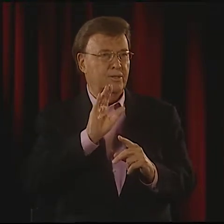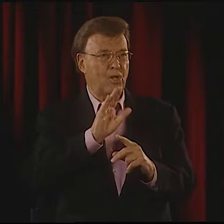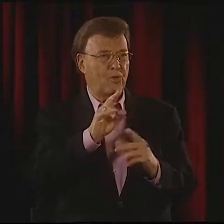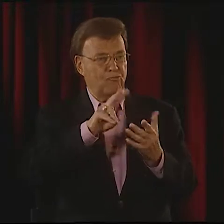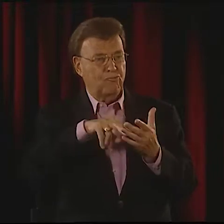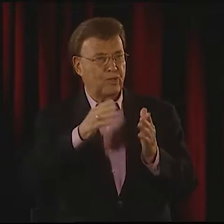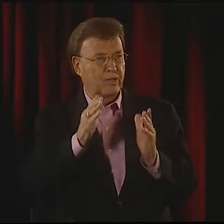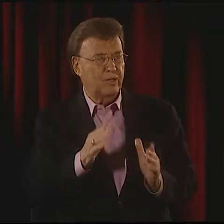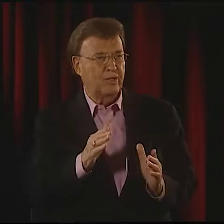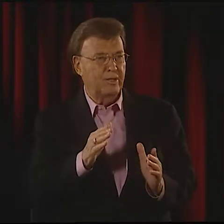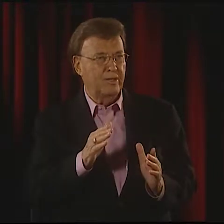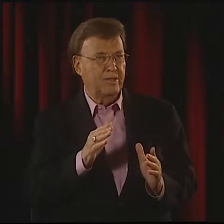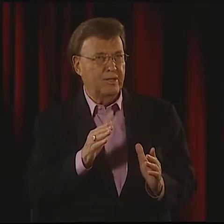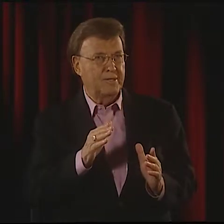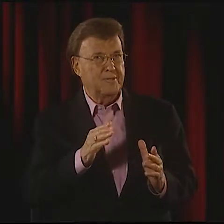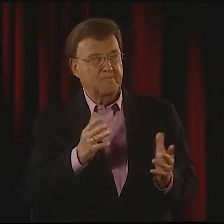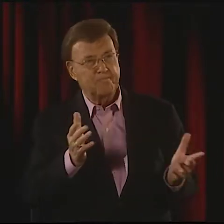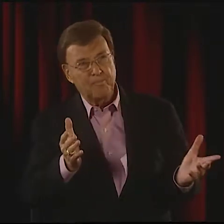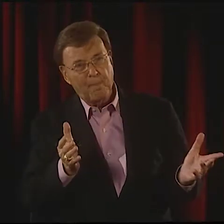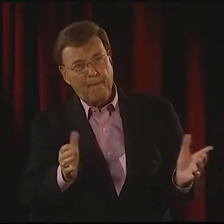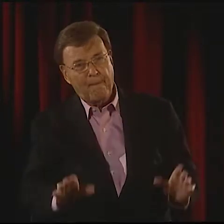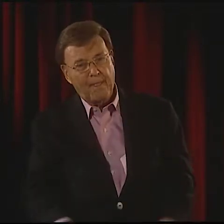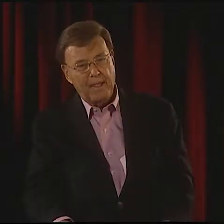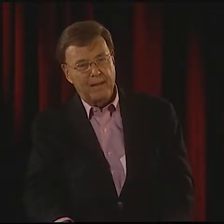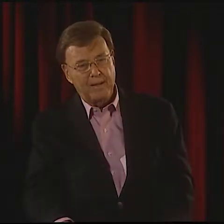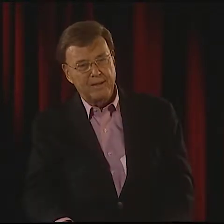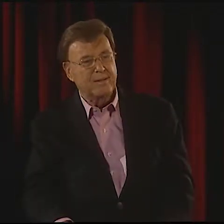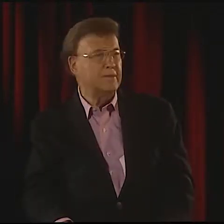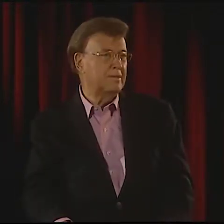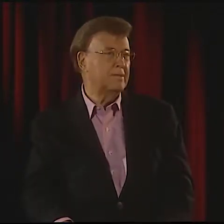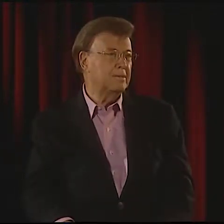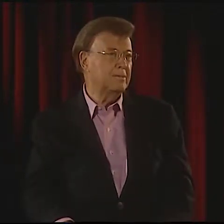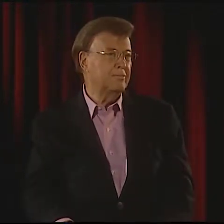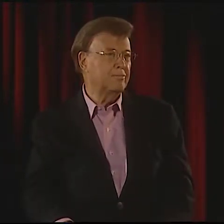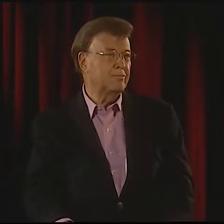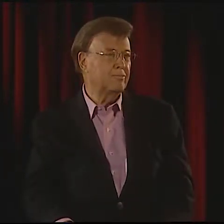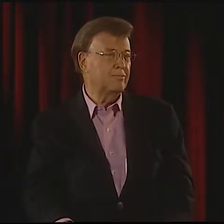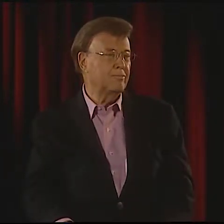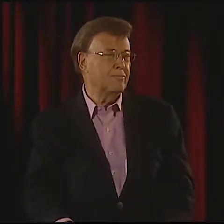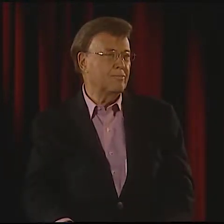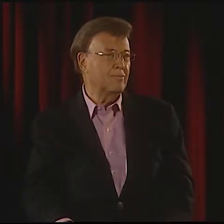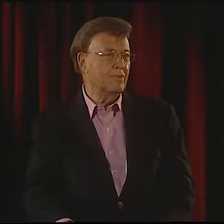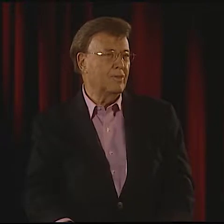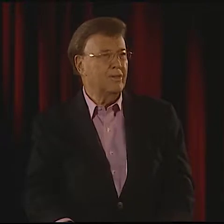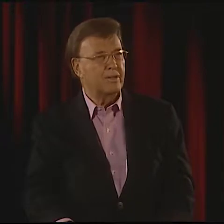SO THAT IT IMPACTS YOUR READER.